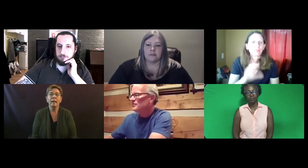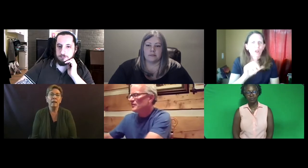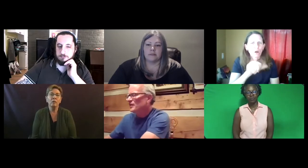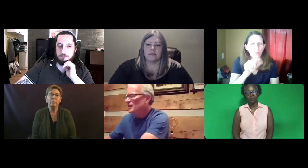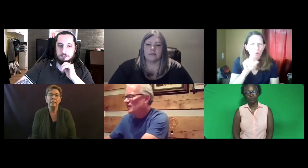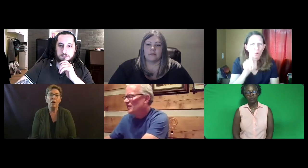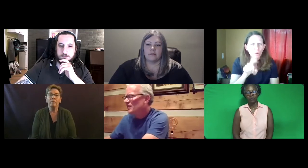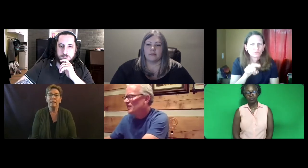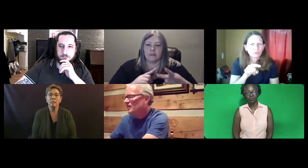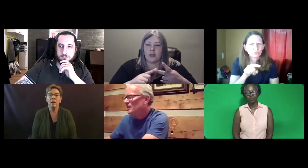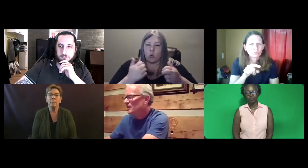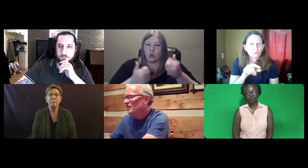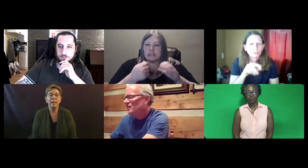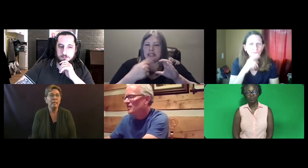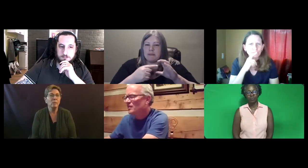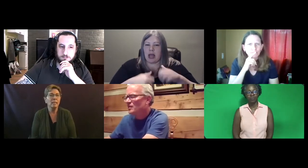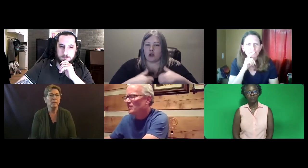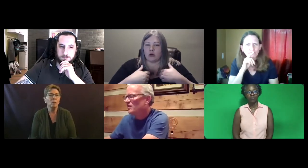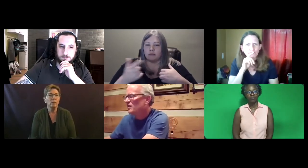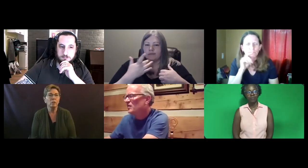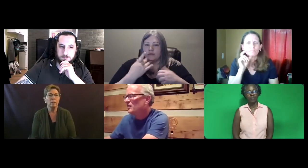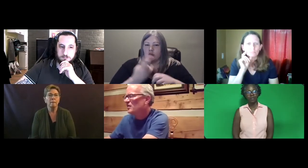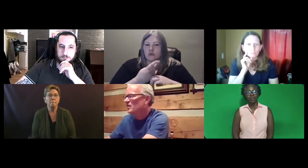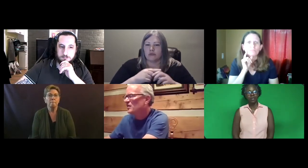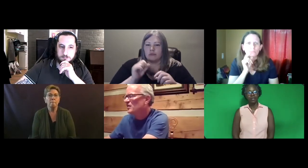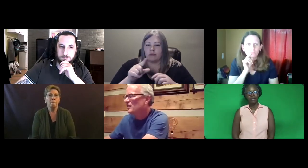ultimately all of that stopped. But I think there was a second question.